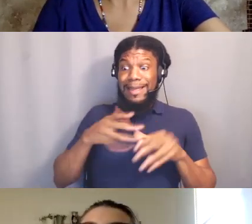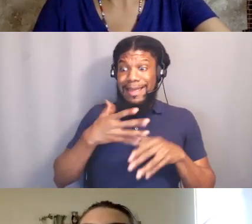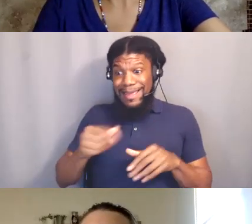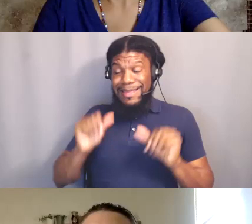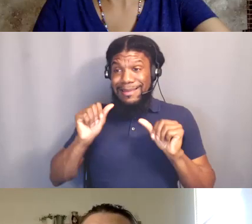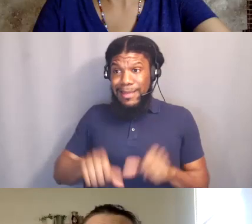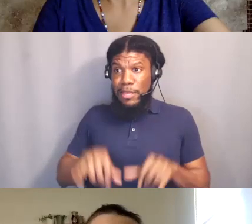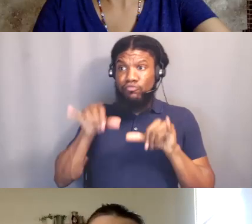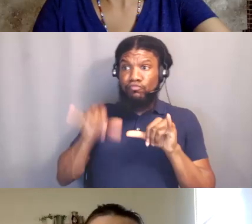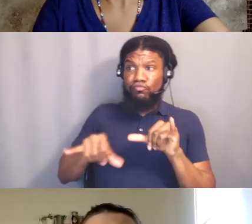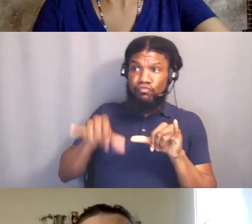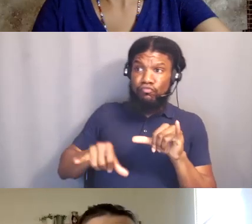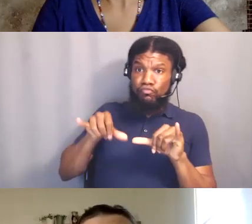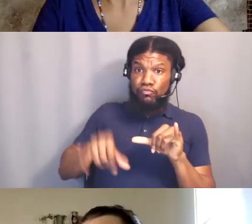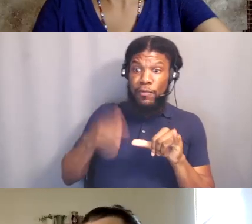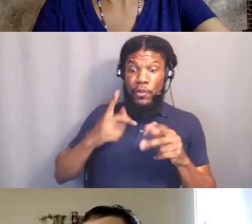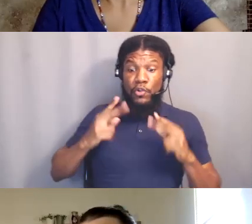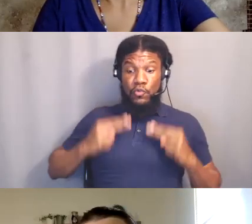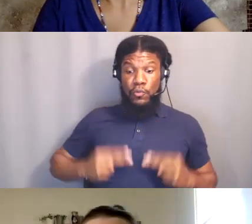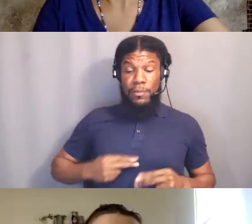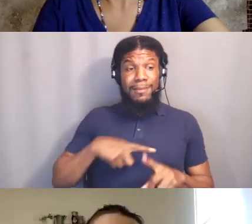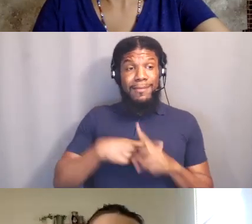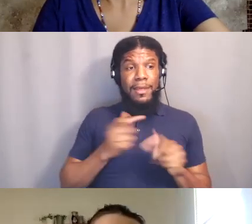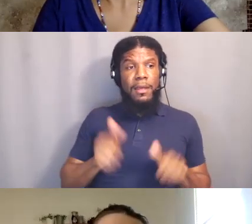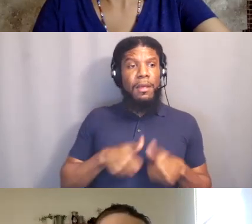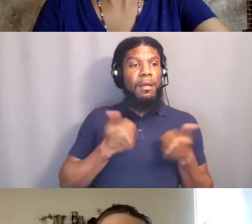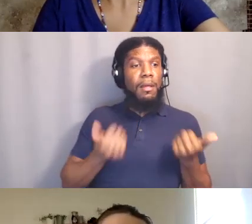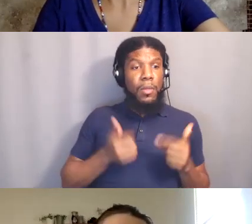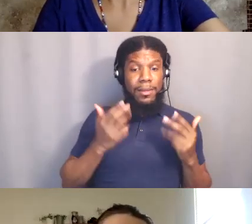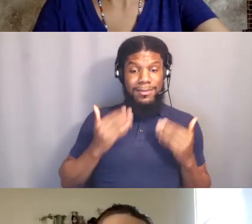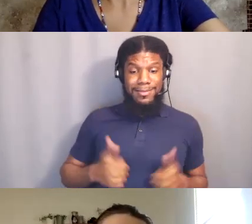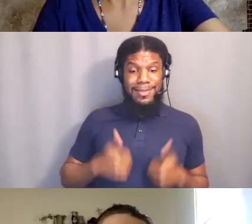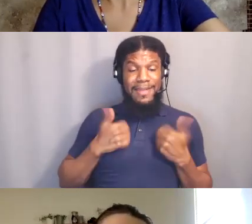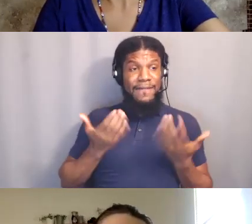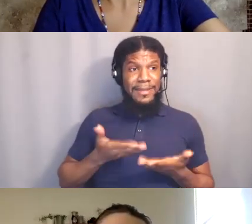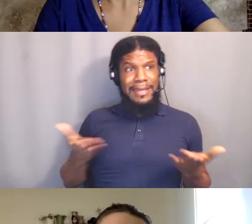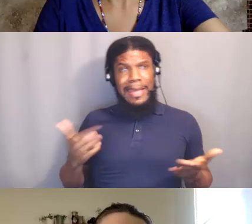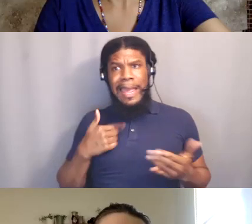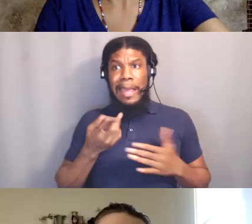and habitable for humans and other living creatures as well. So that one's been weighing on my mind.